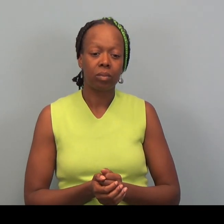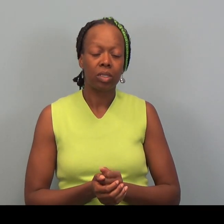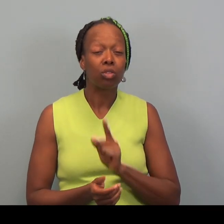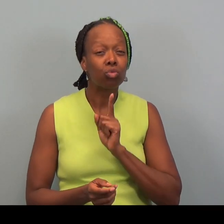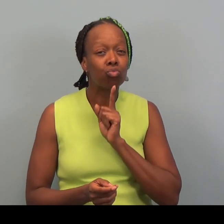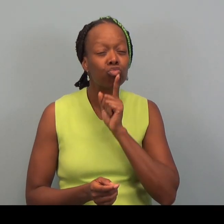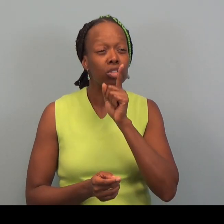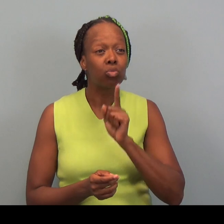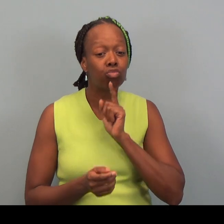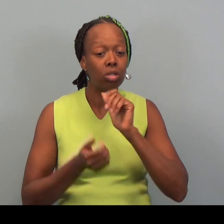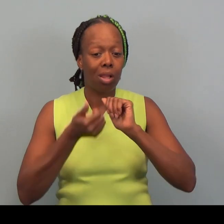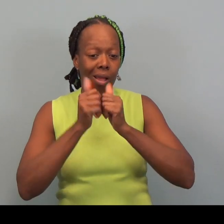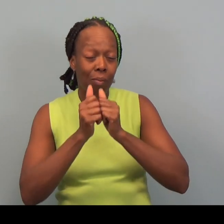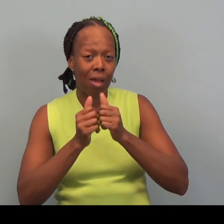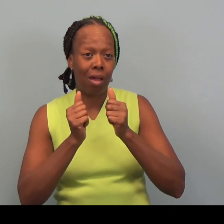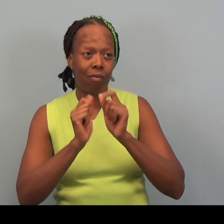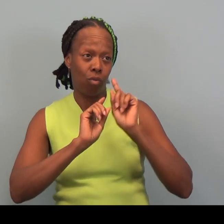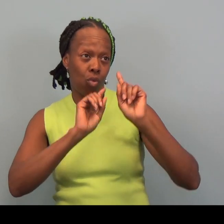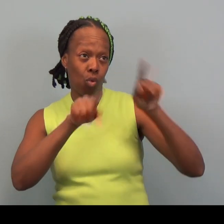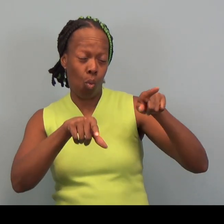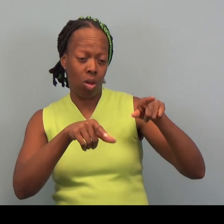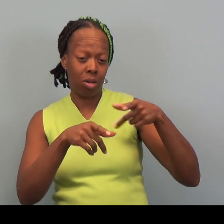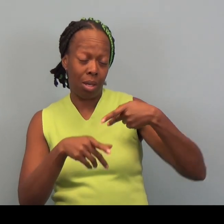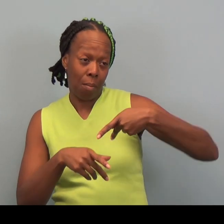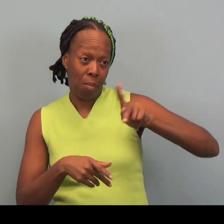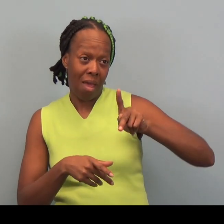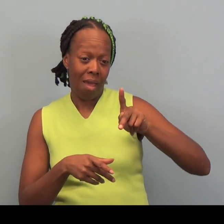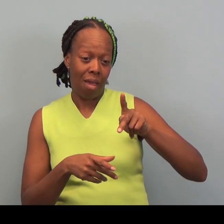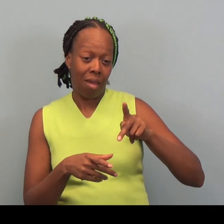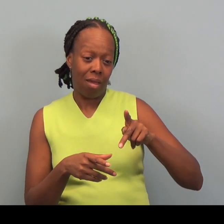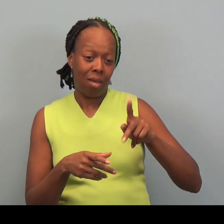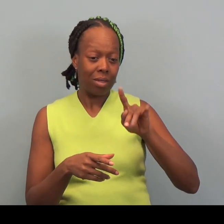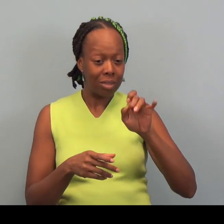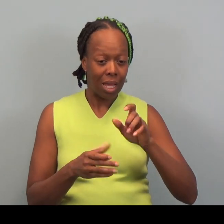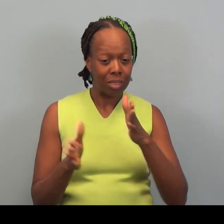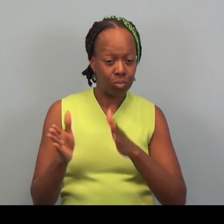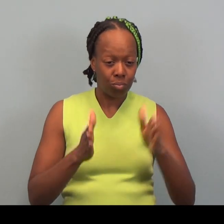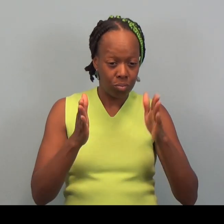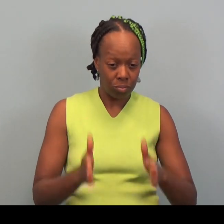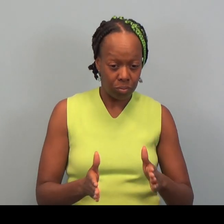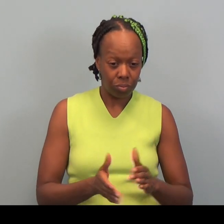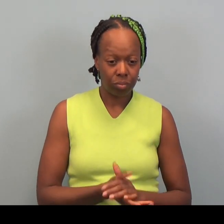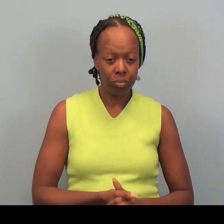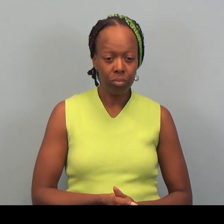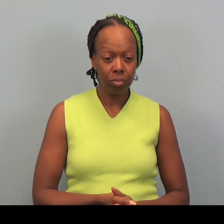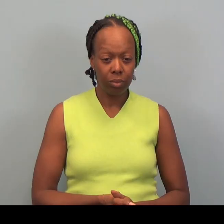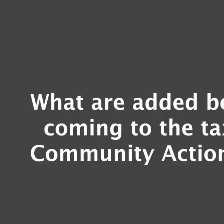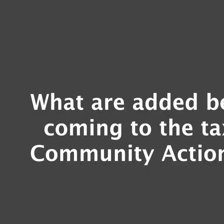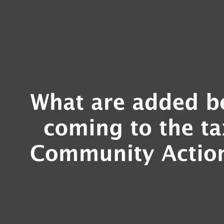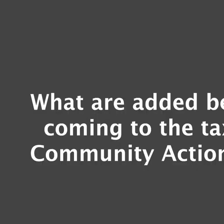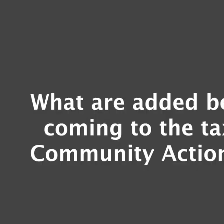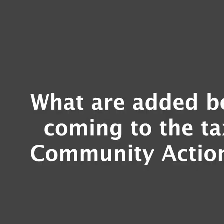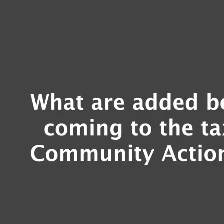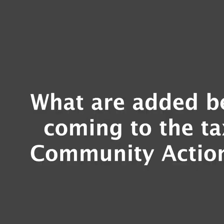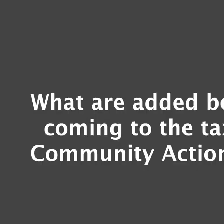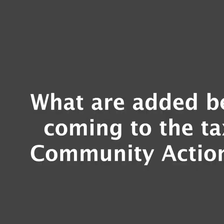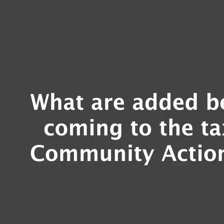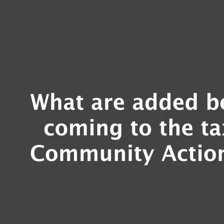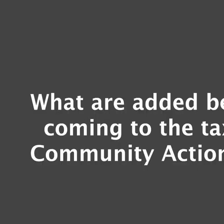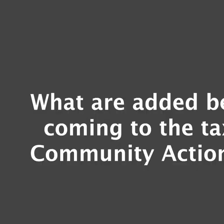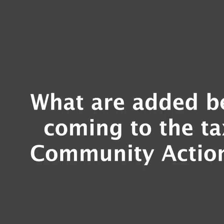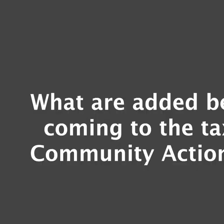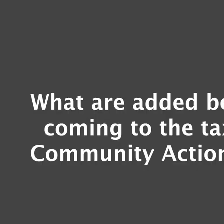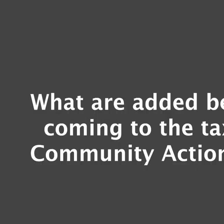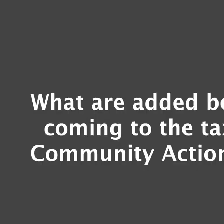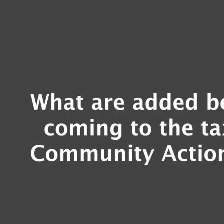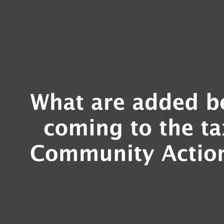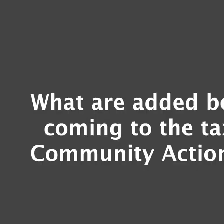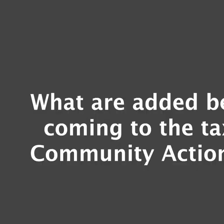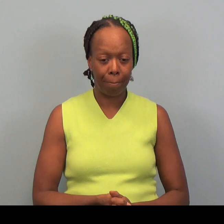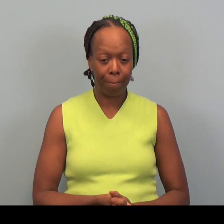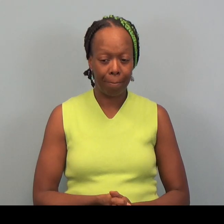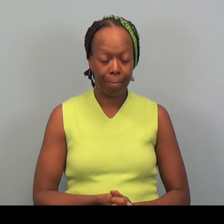It's truly competitive with going to a paid tax preparer.